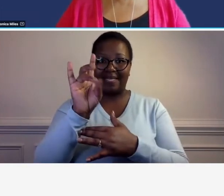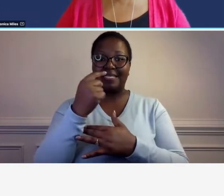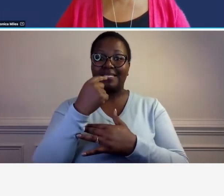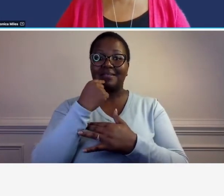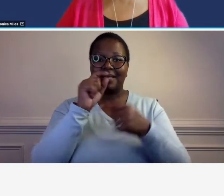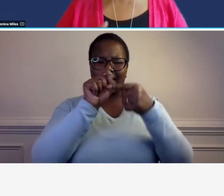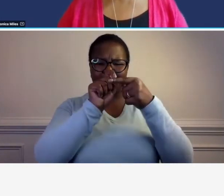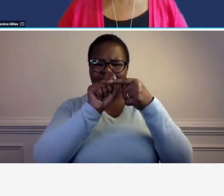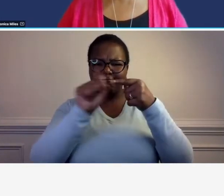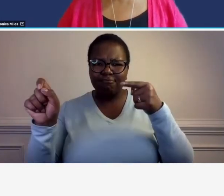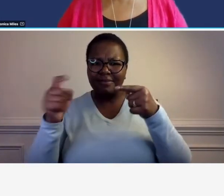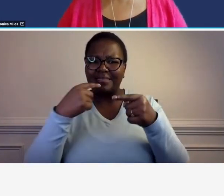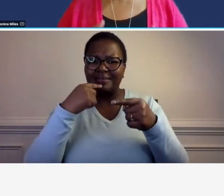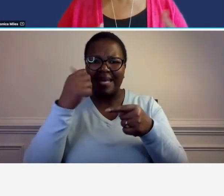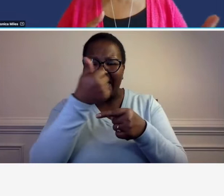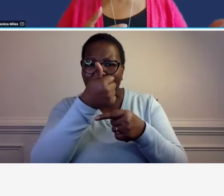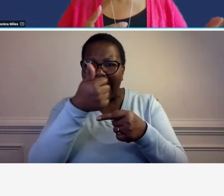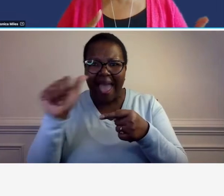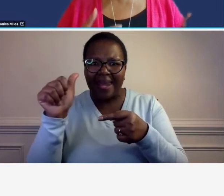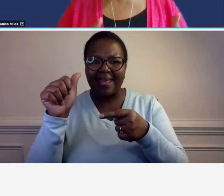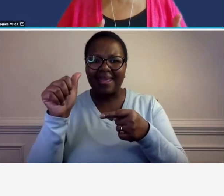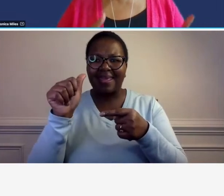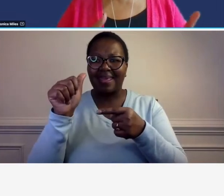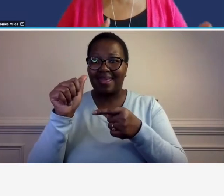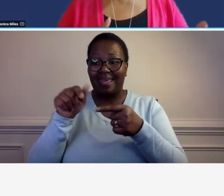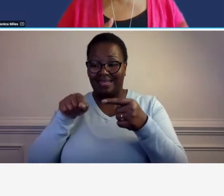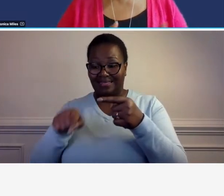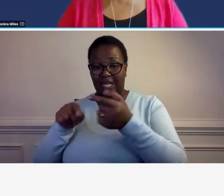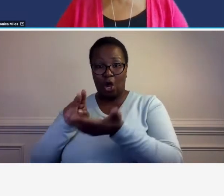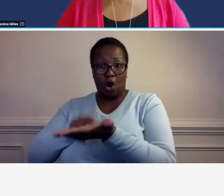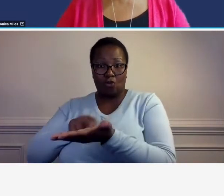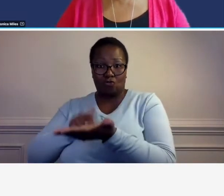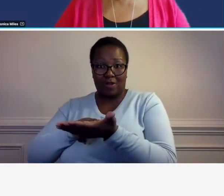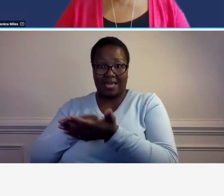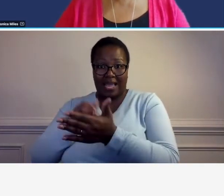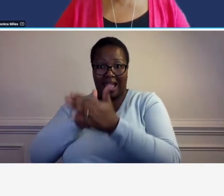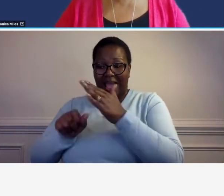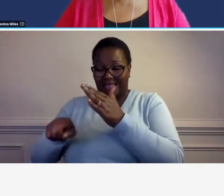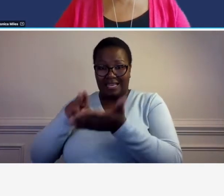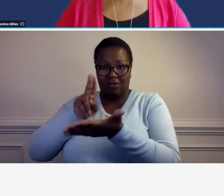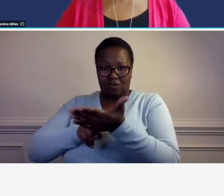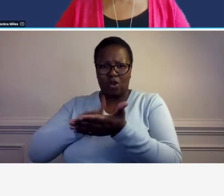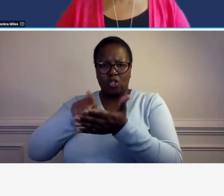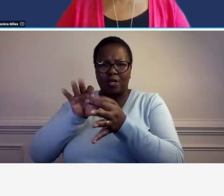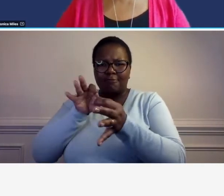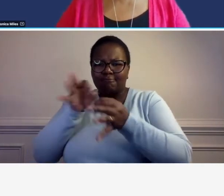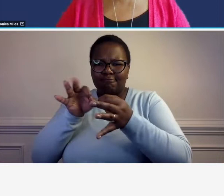such subcontract so any subcontract under this contract shall specify that the contractor and